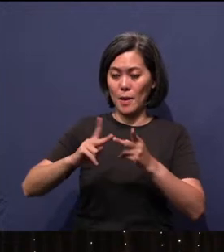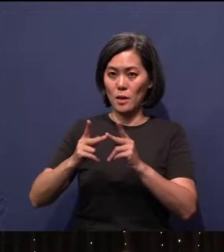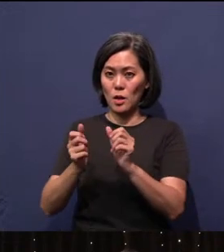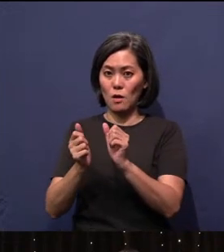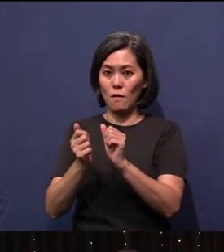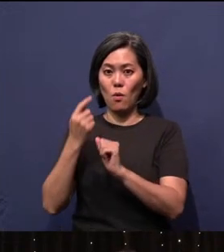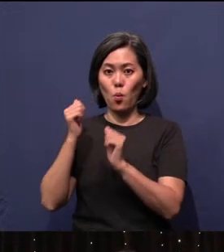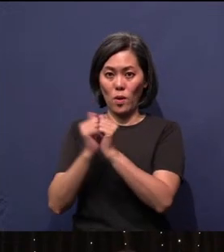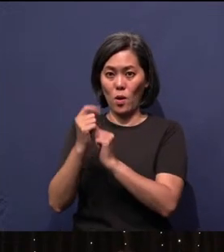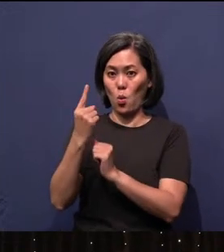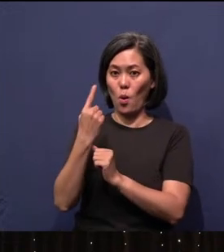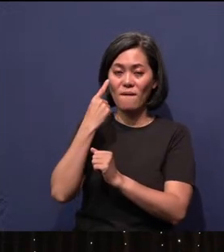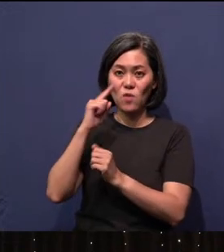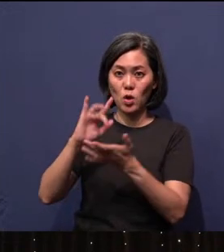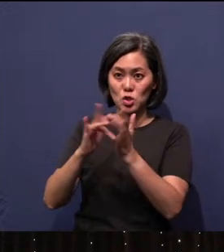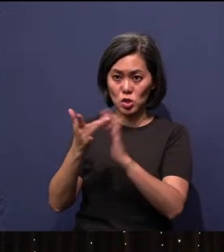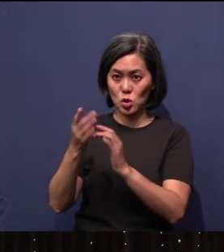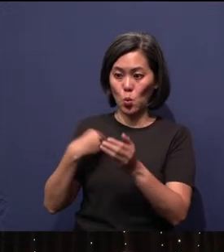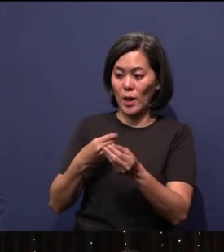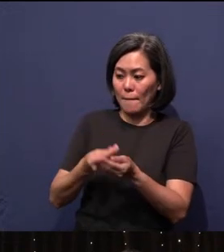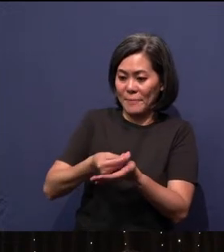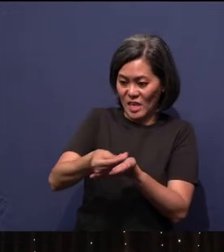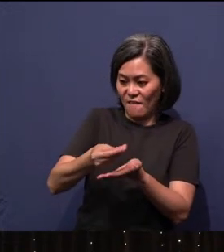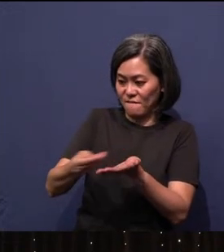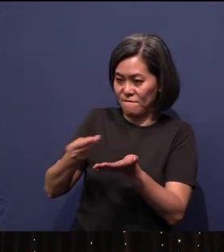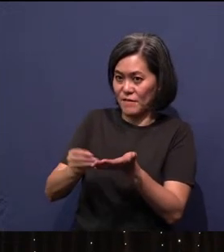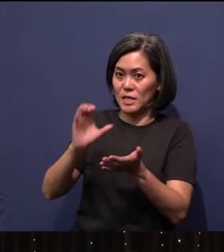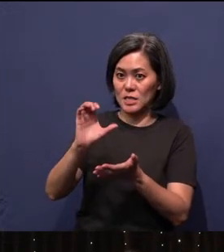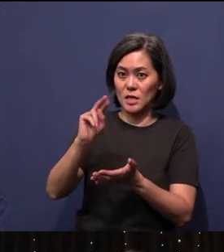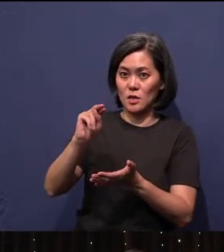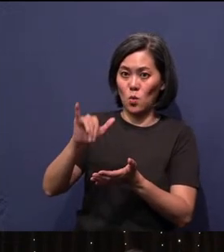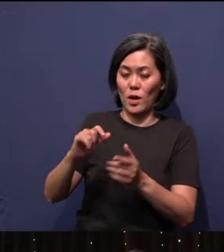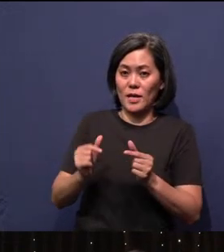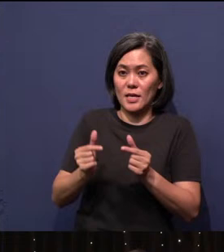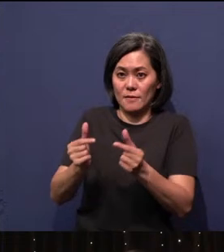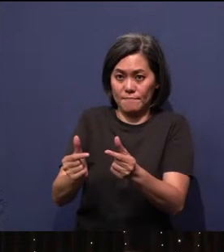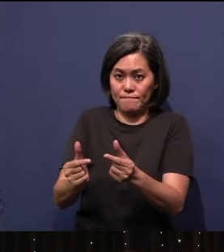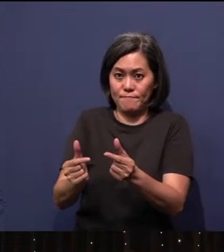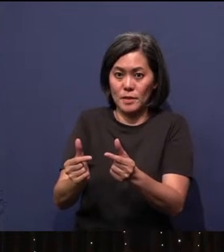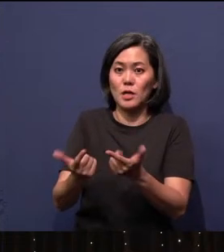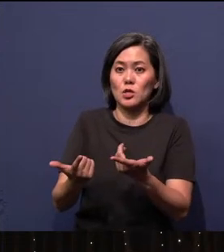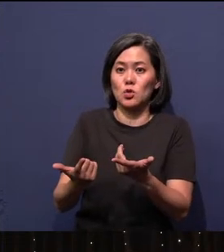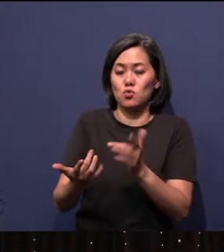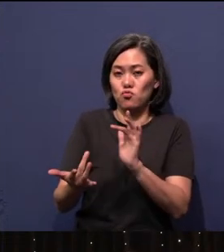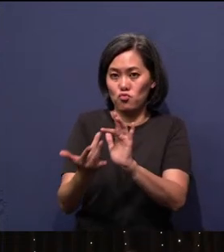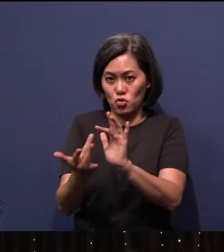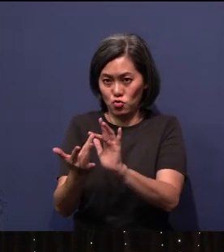where we distributed CNY gift pack as a tool to reach out to our loved ones and families and friends.